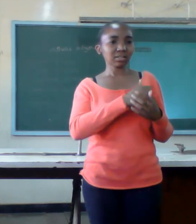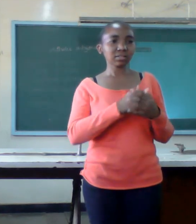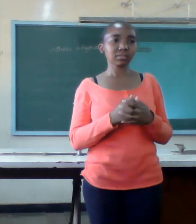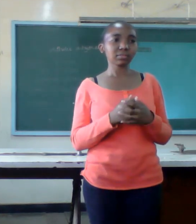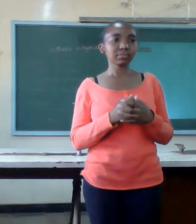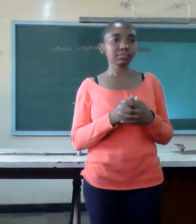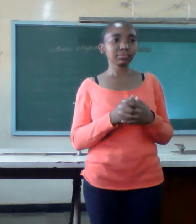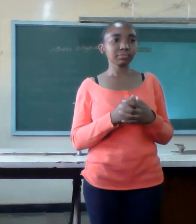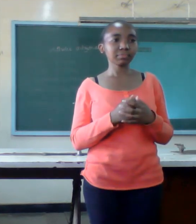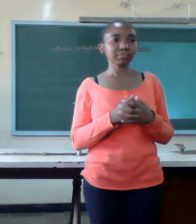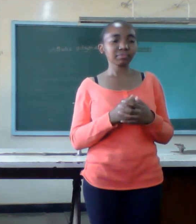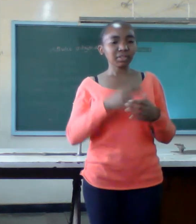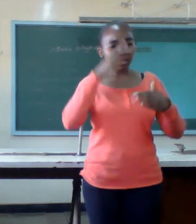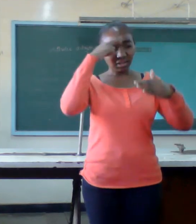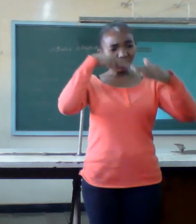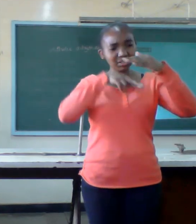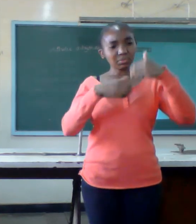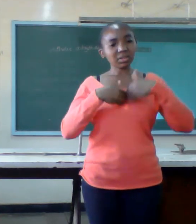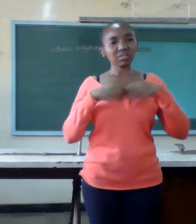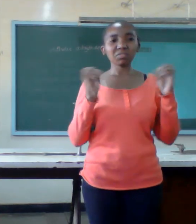cheating